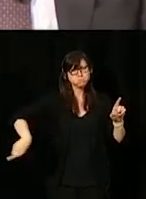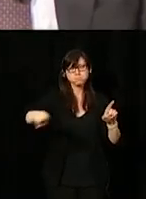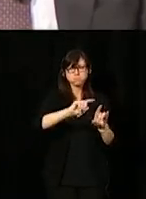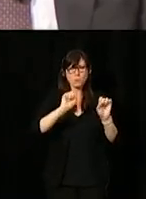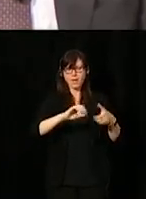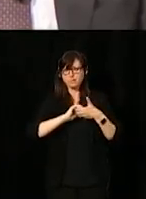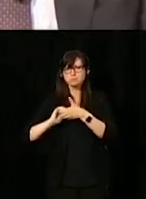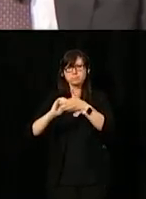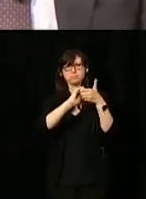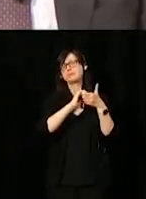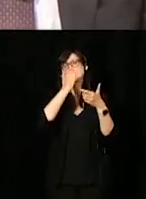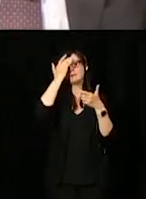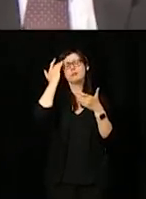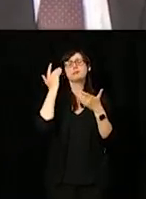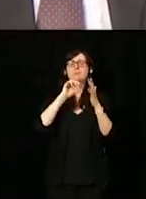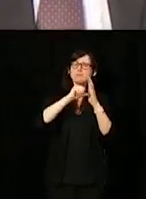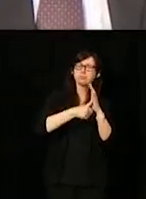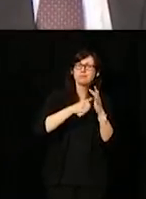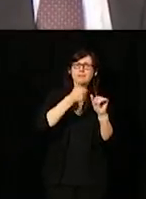to each of our departments, each of our agencies.